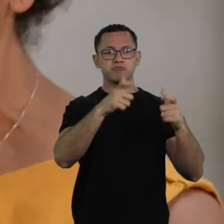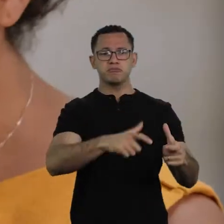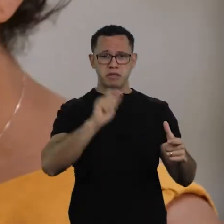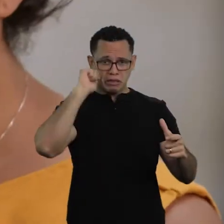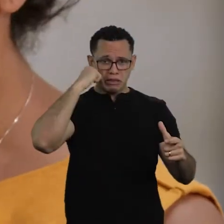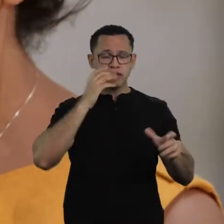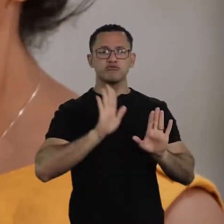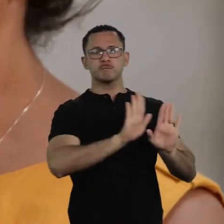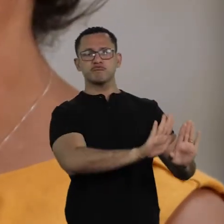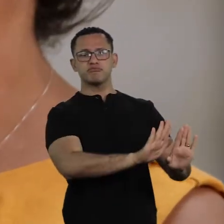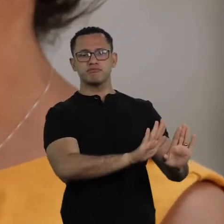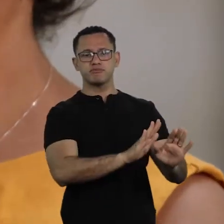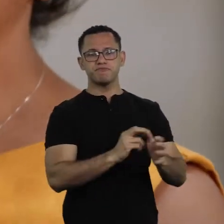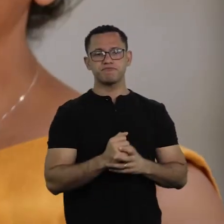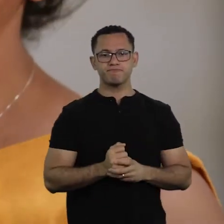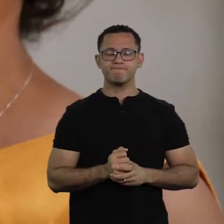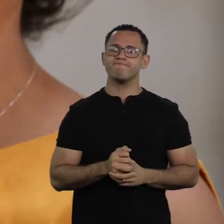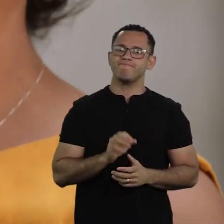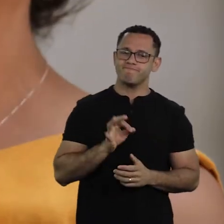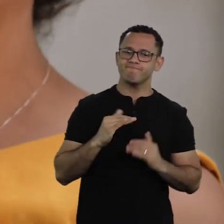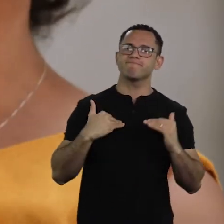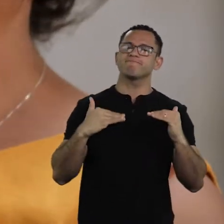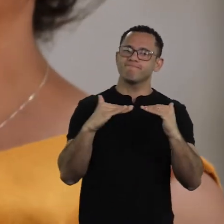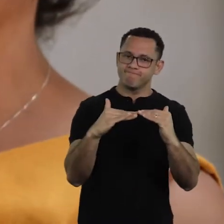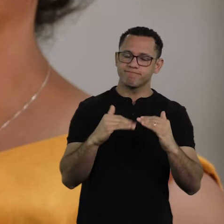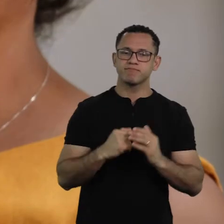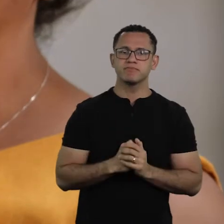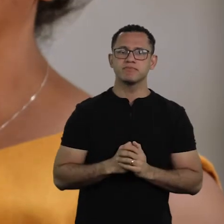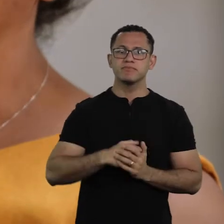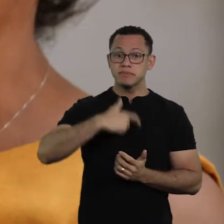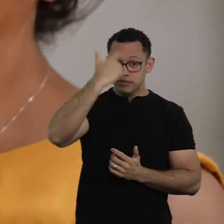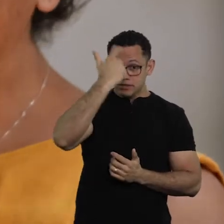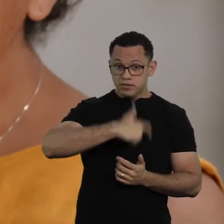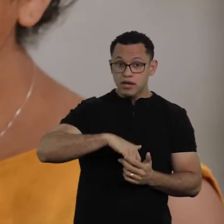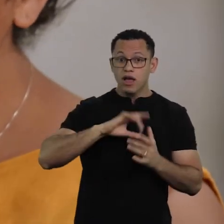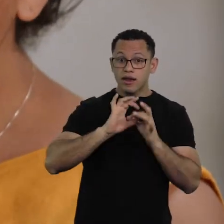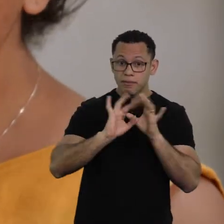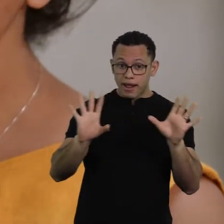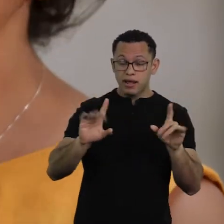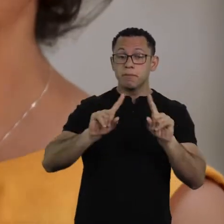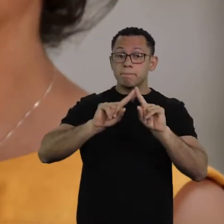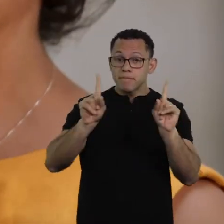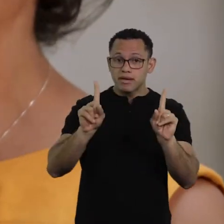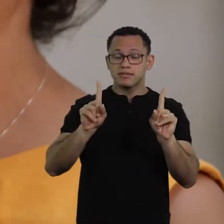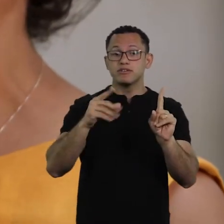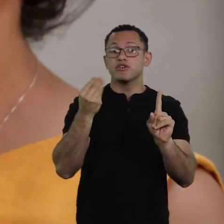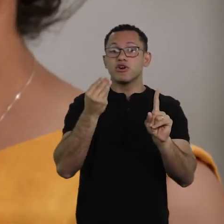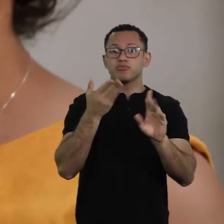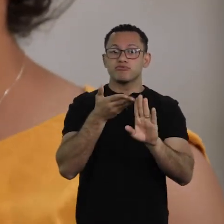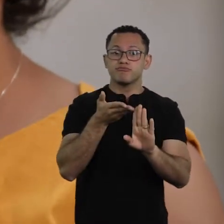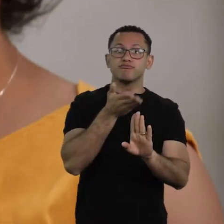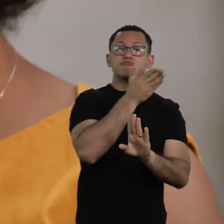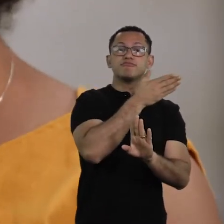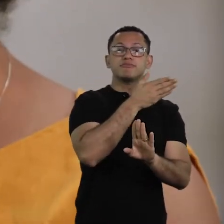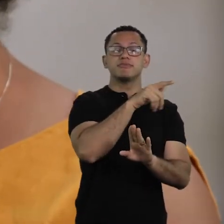Yes. And so, for me to exercise my freedom, those who are not as human as me